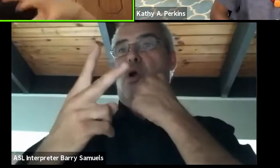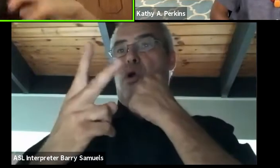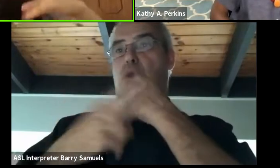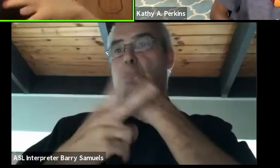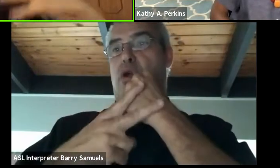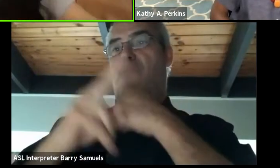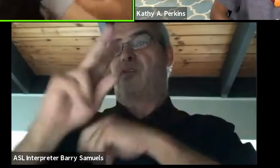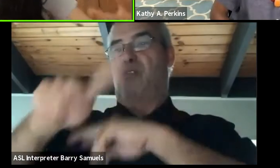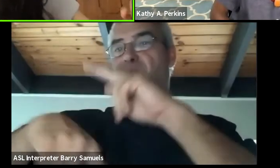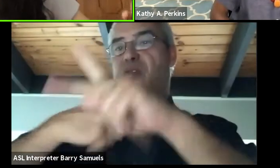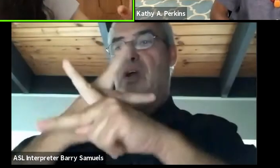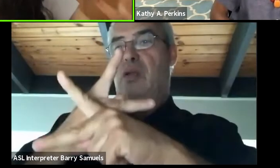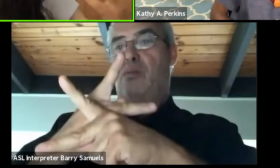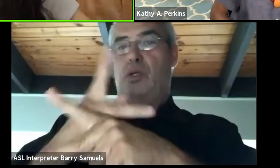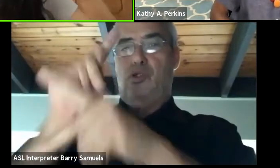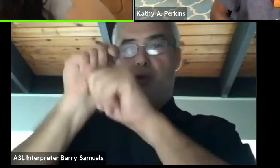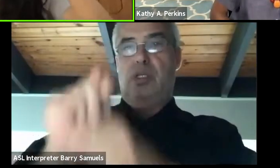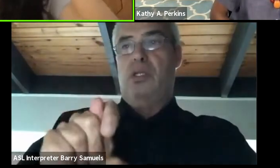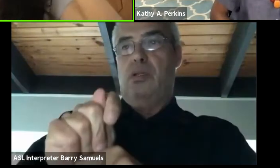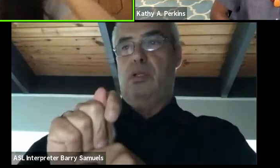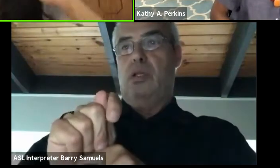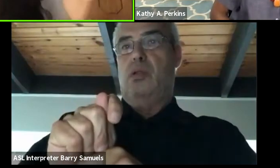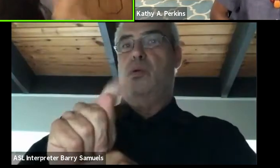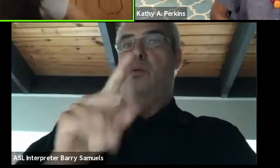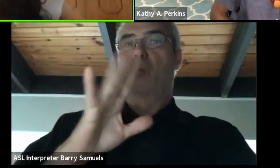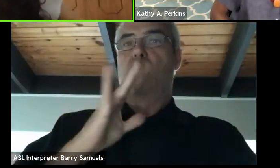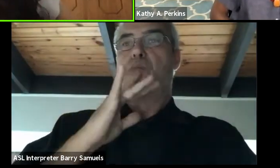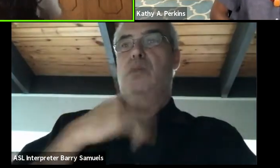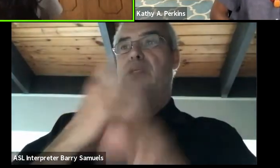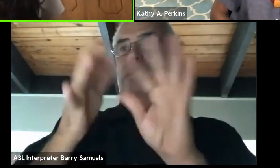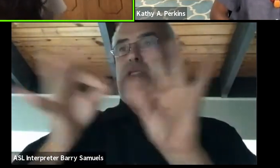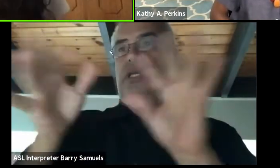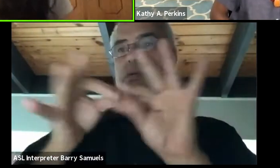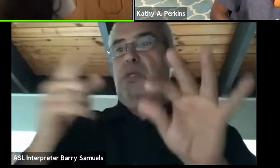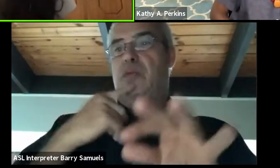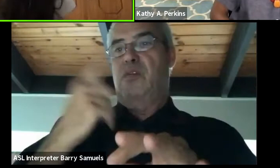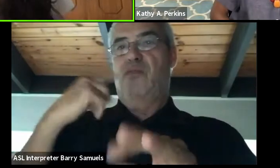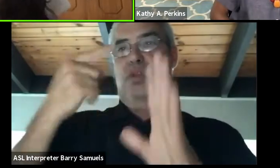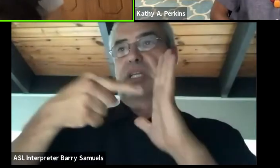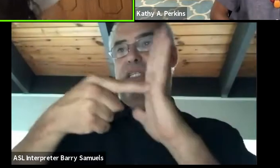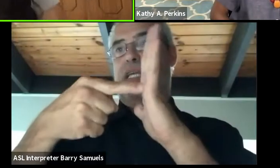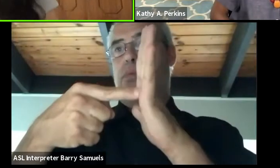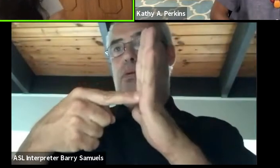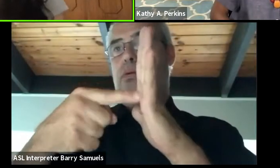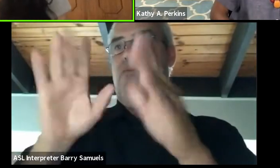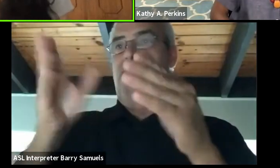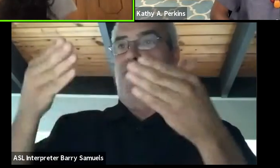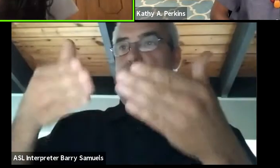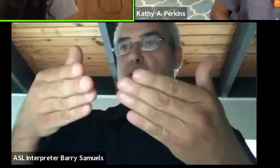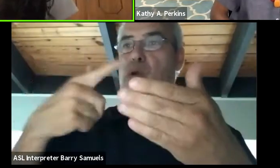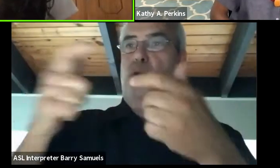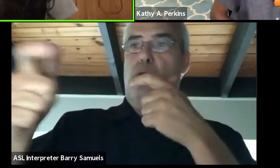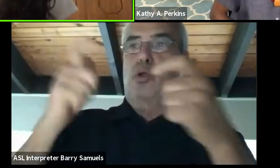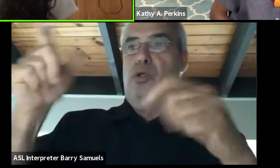than oral storytelling is for example, which I think largely, we focus on the continent.